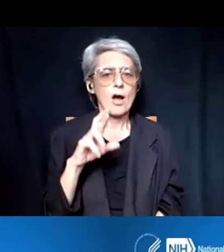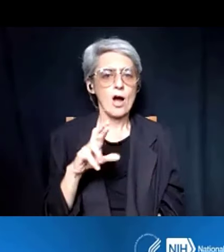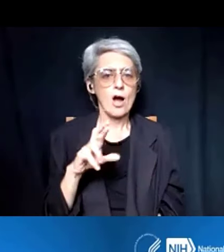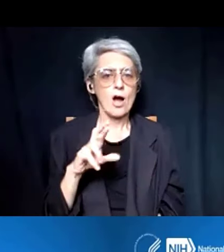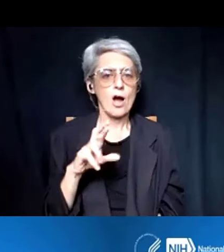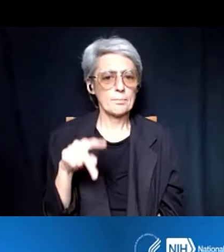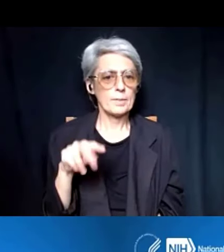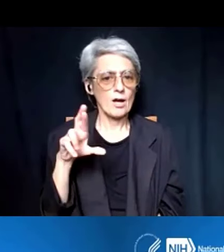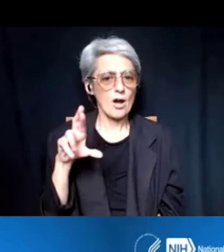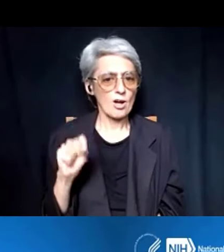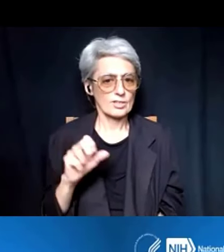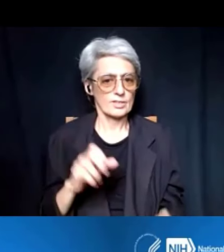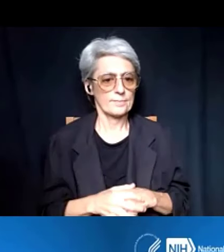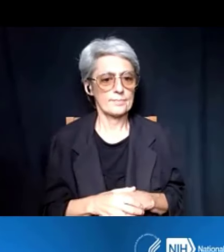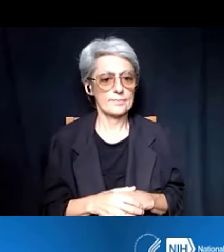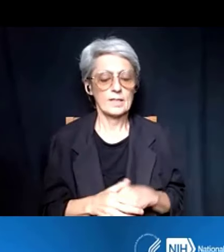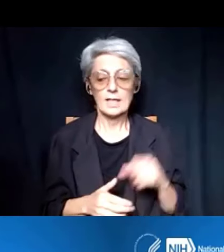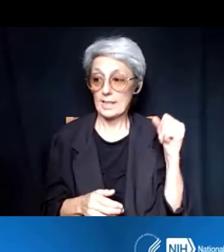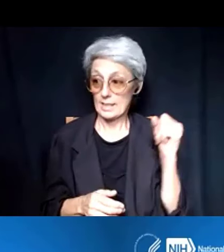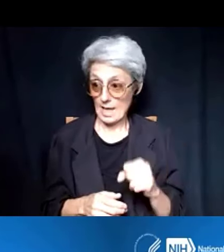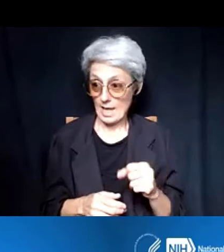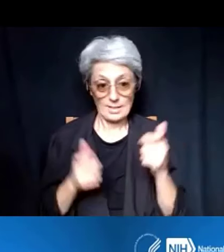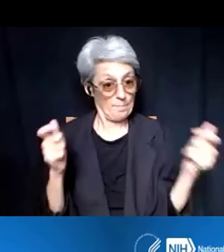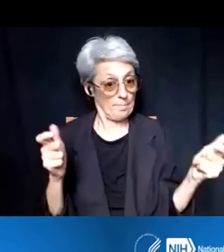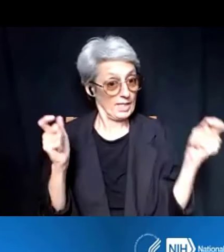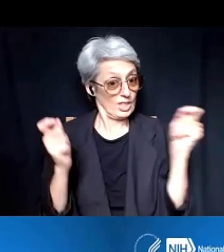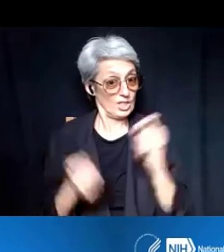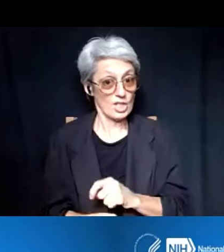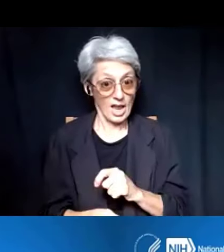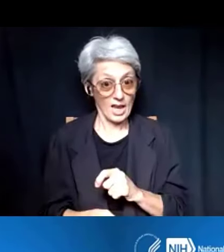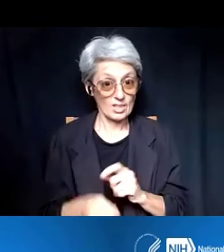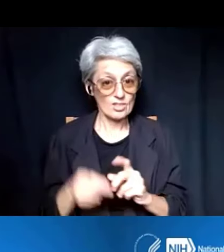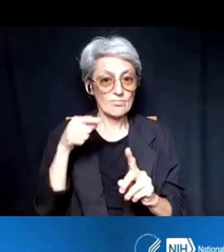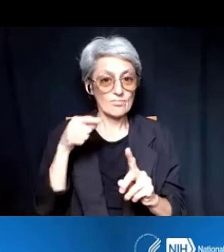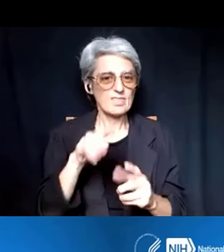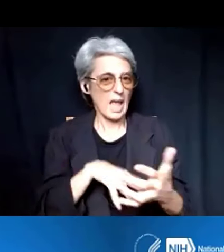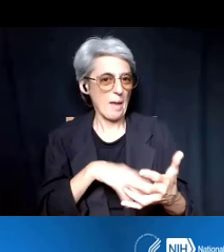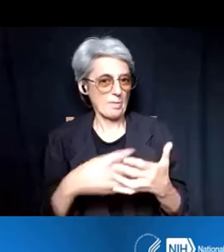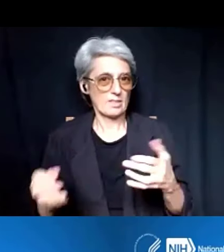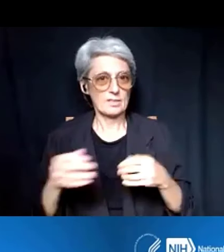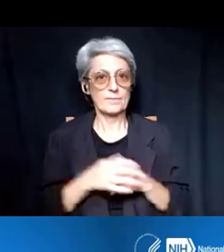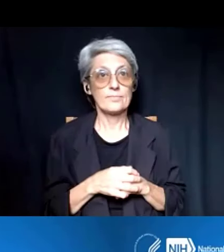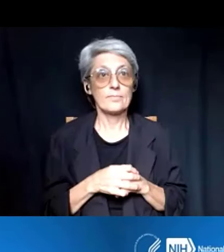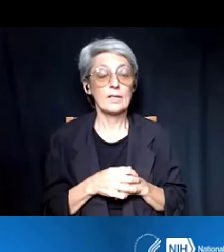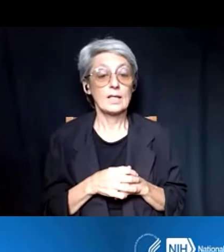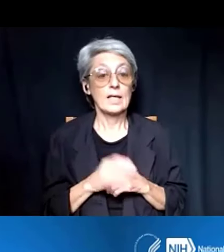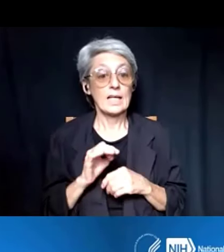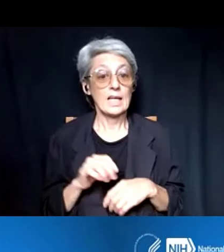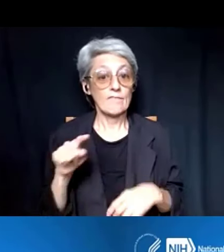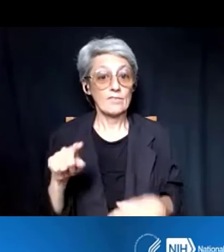Dr. Kenneth Gibbs: Yes. The main changes for the tables, and if you're a T32, it'll be less work.